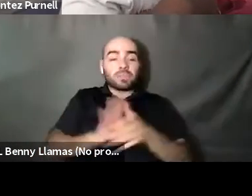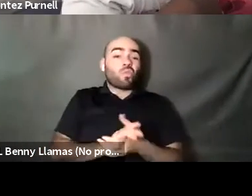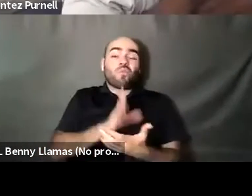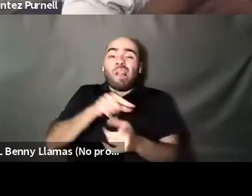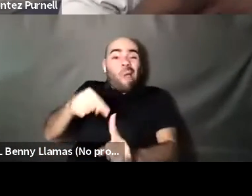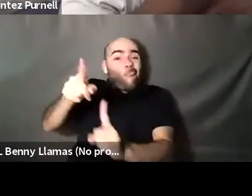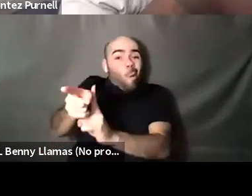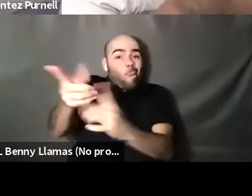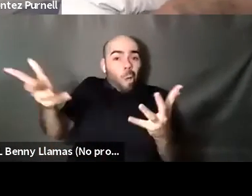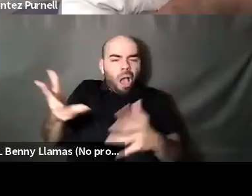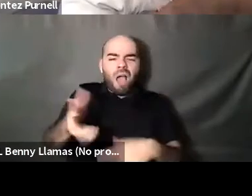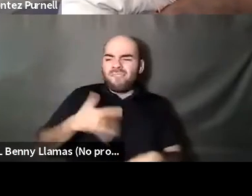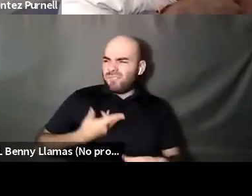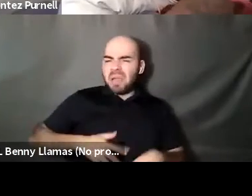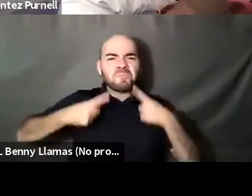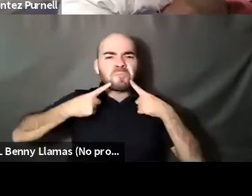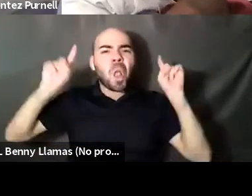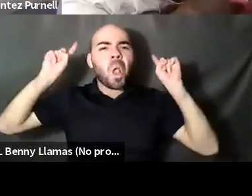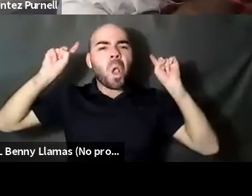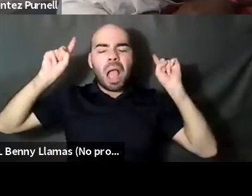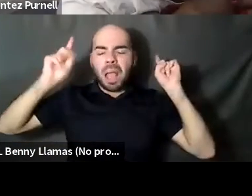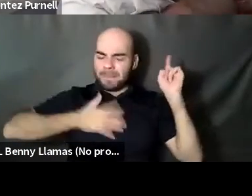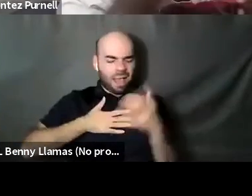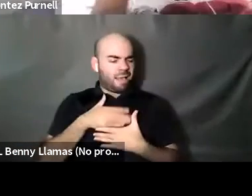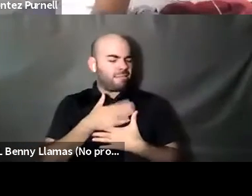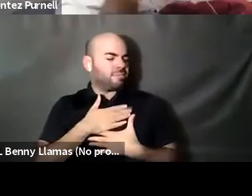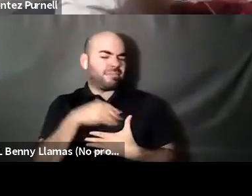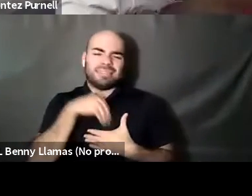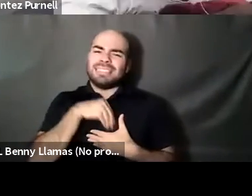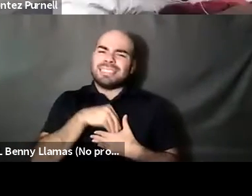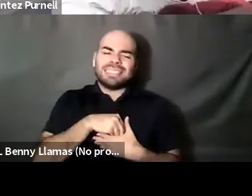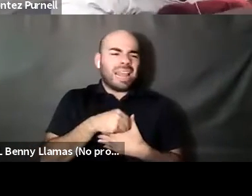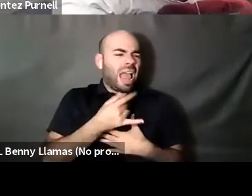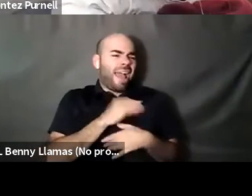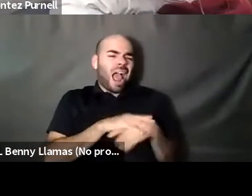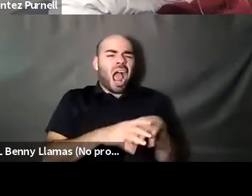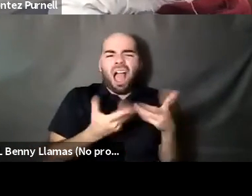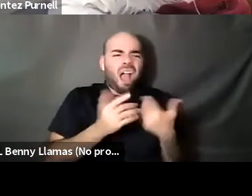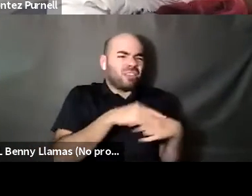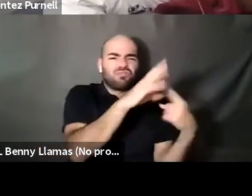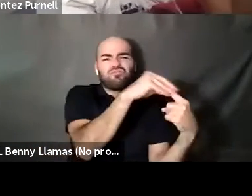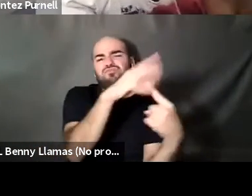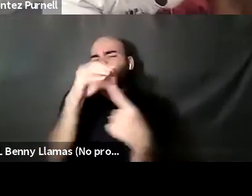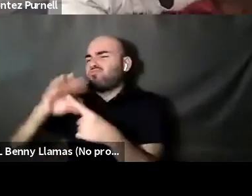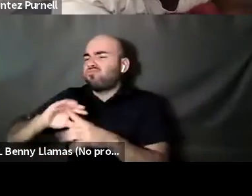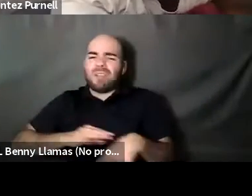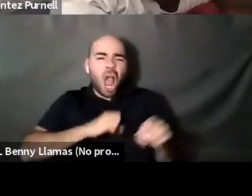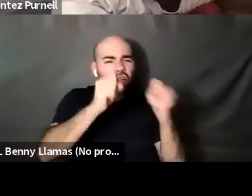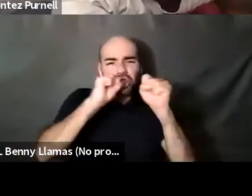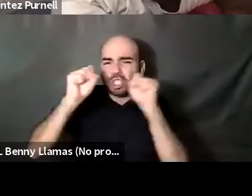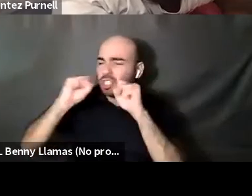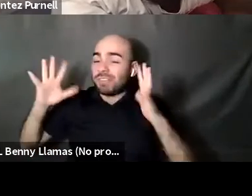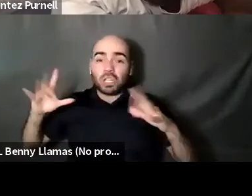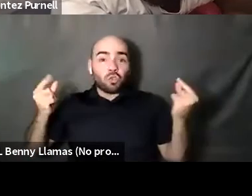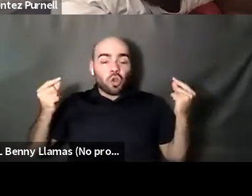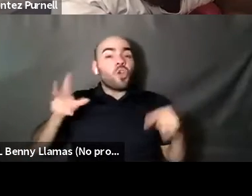Kokumo: Trials and my boss or my soul, you know, our stuff to do. And I just, I was in my soul I find five Yama than that because that's an excuse